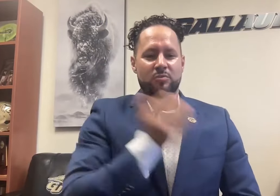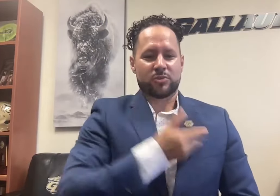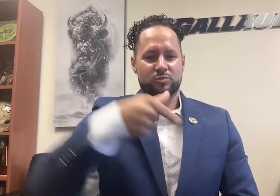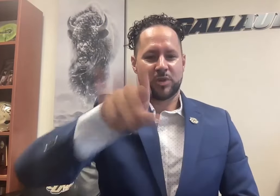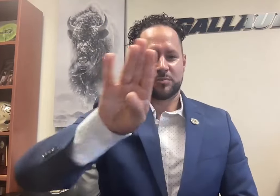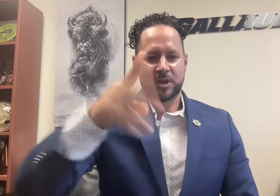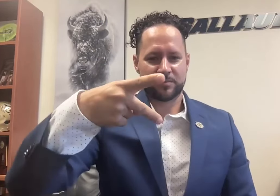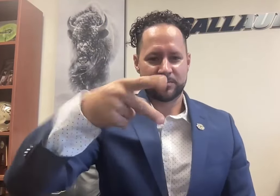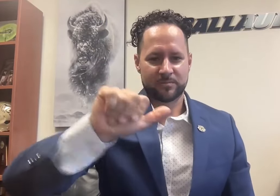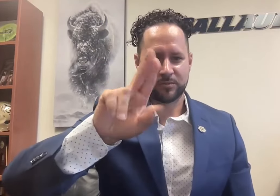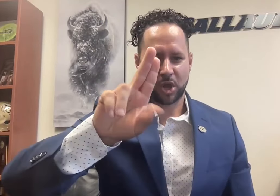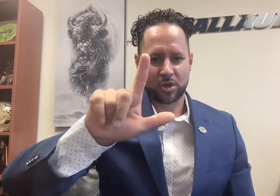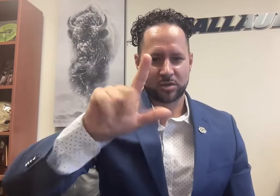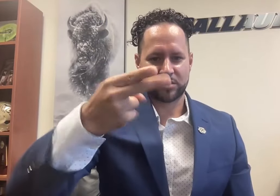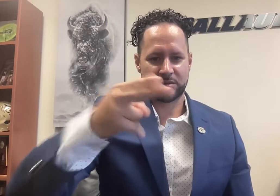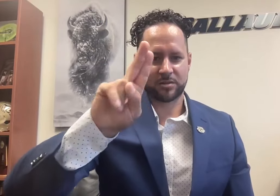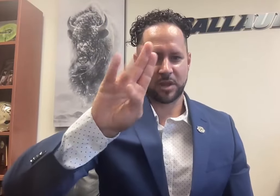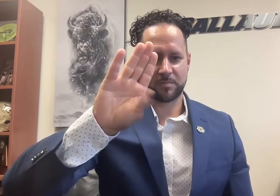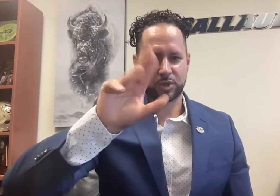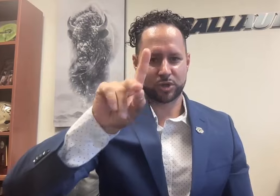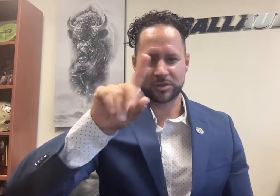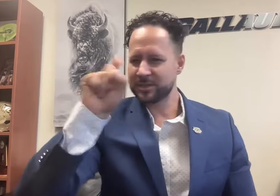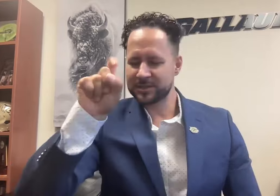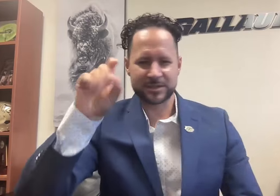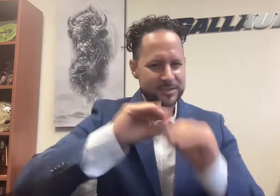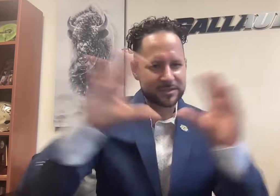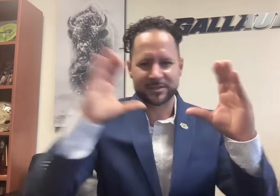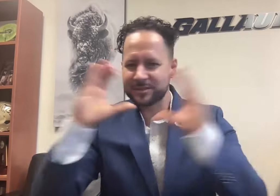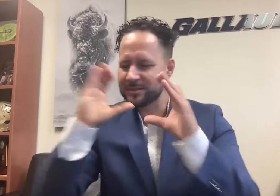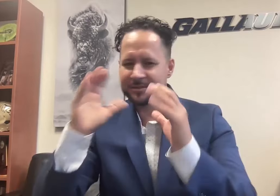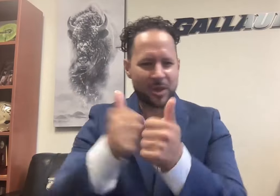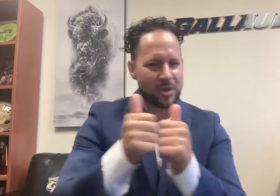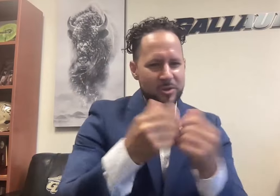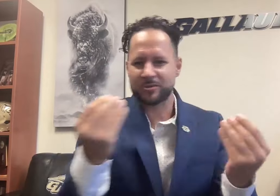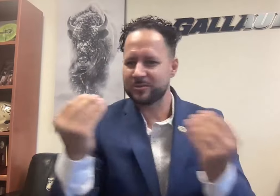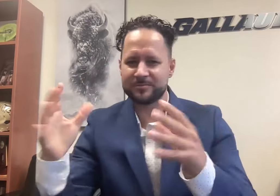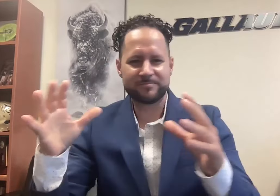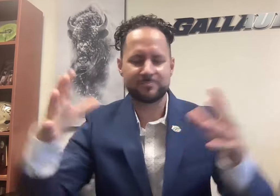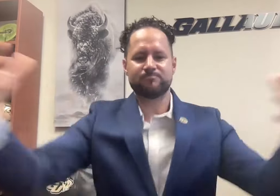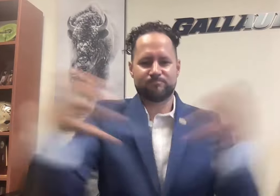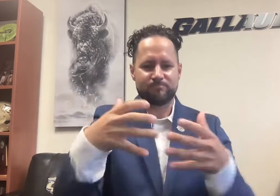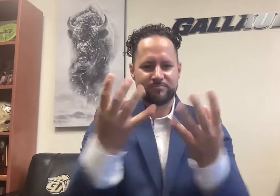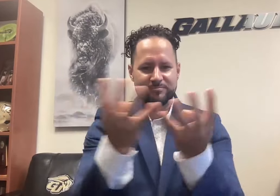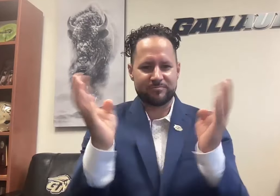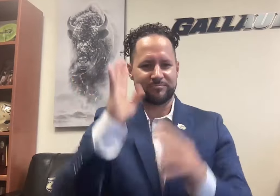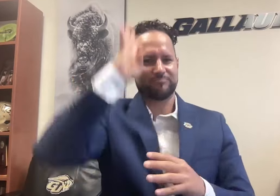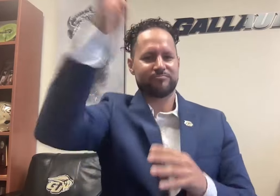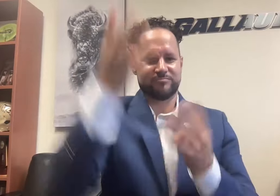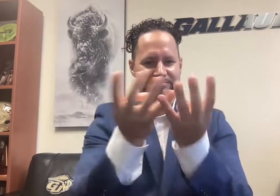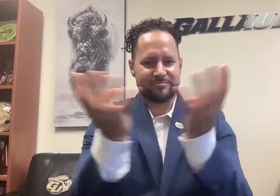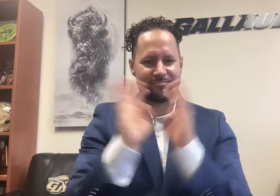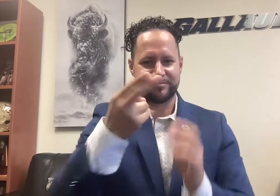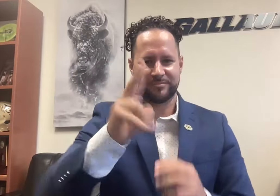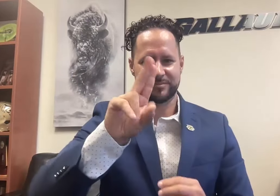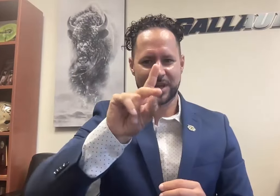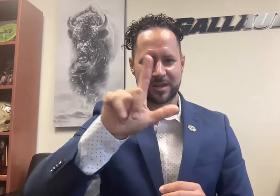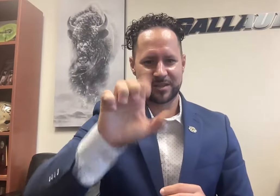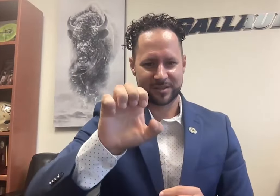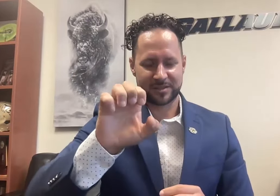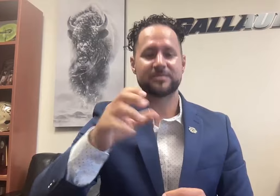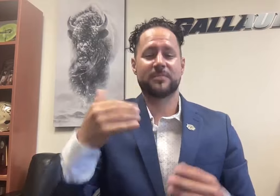Paul Hubbard invented the huddle.